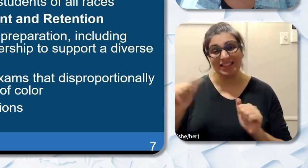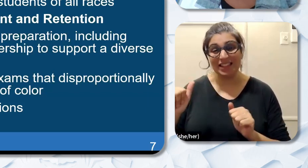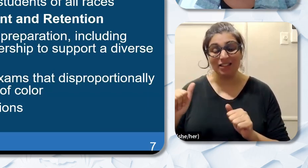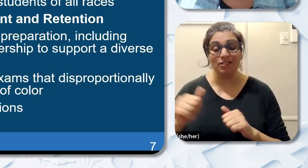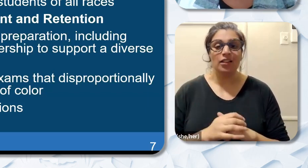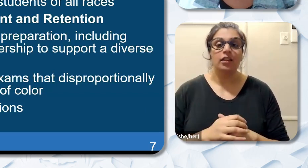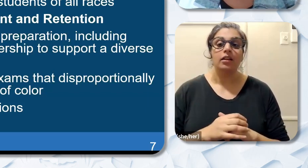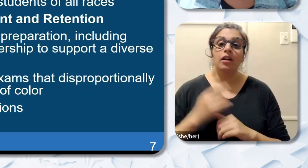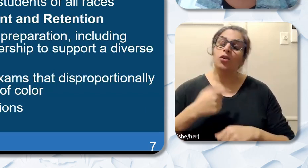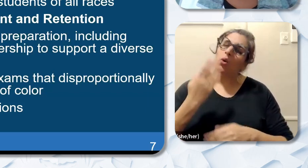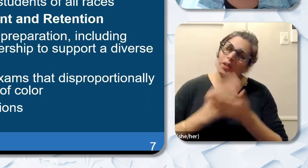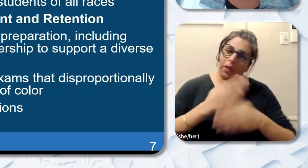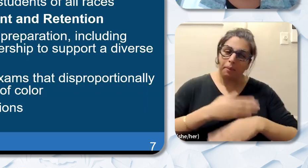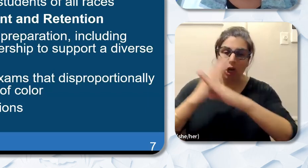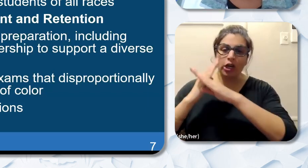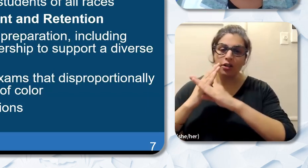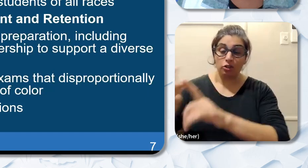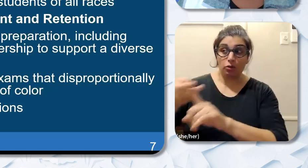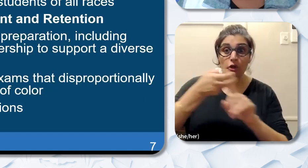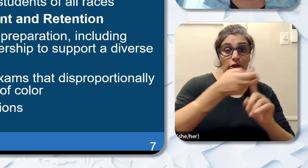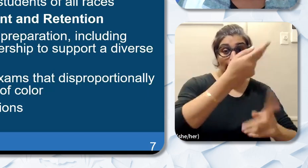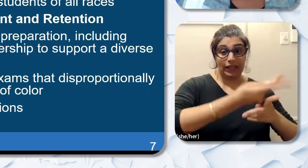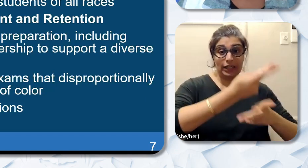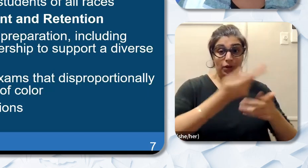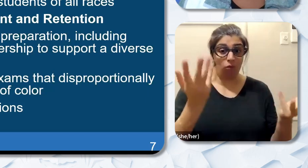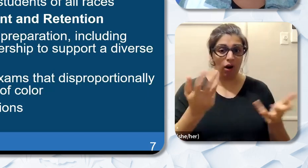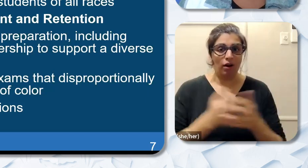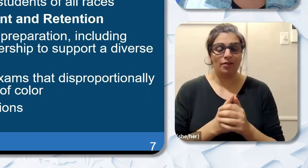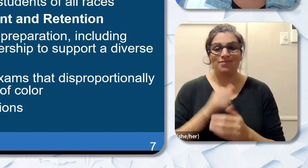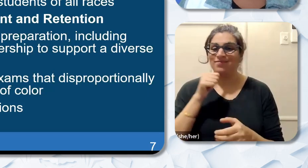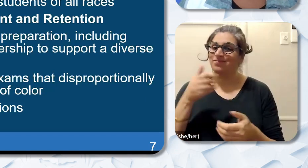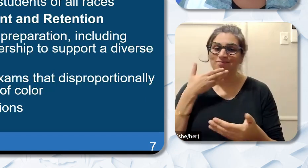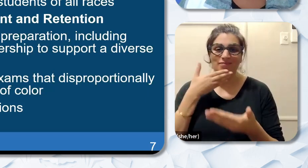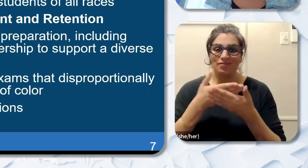retaining teachers of color in this report our inadequate teacher preparation including